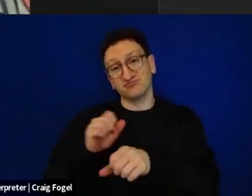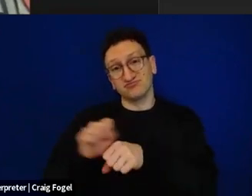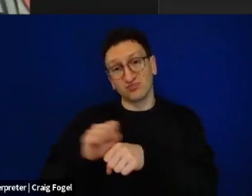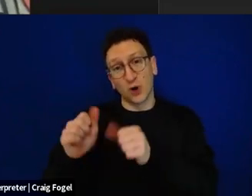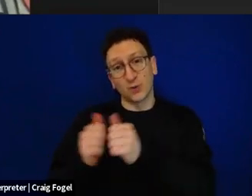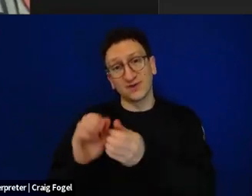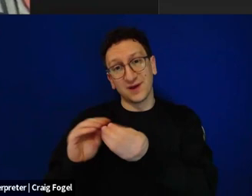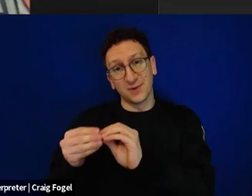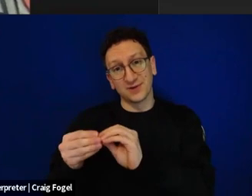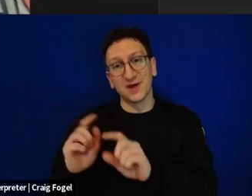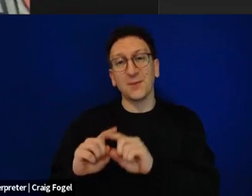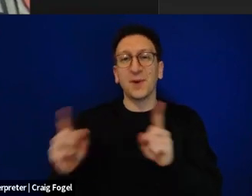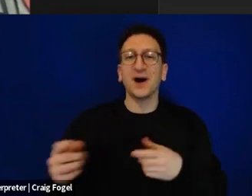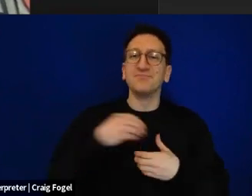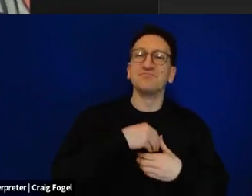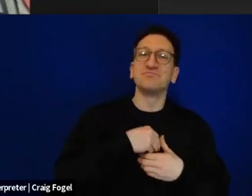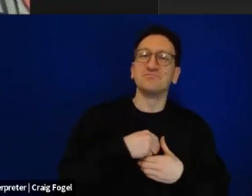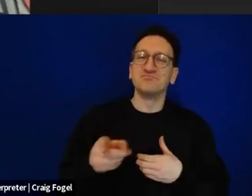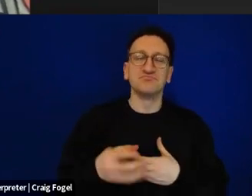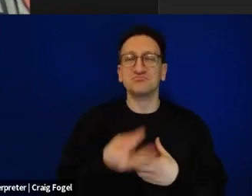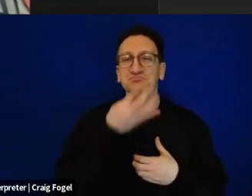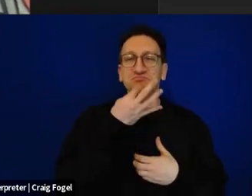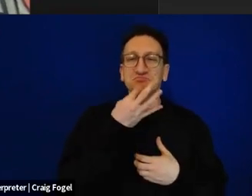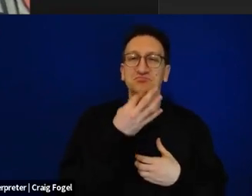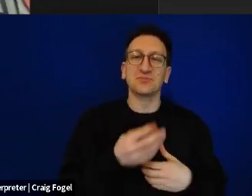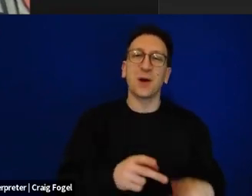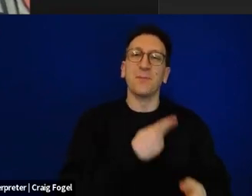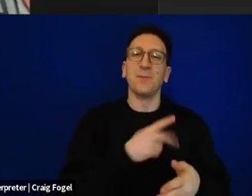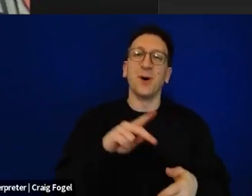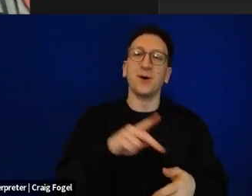but he was also well known as having a good way with words and so when they put together,